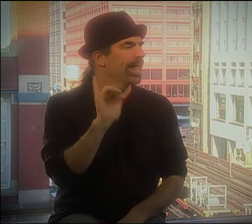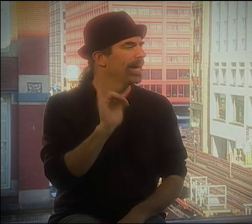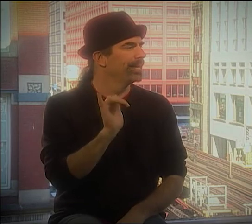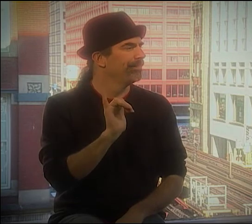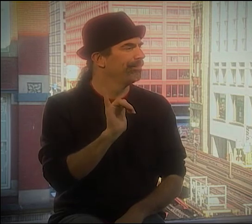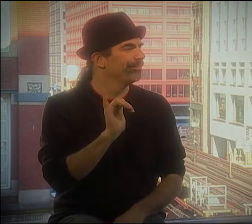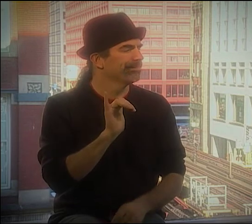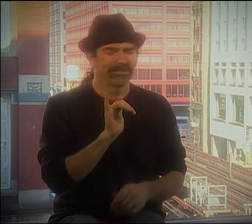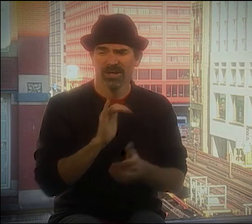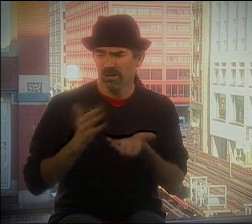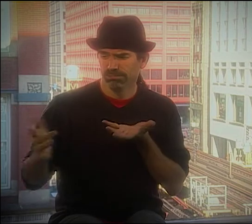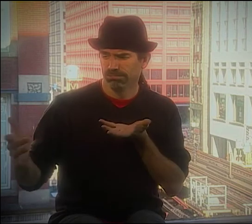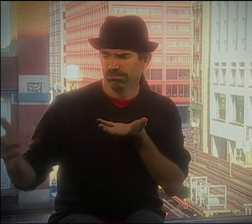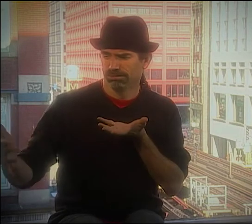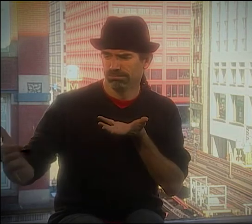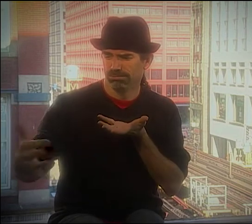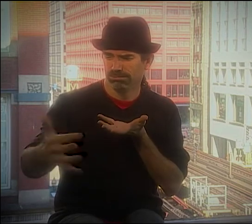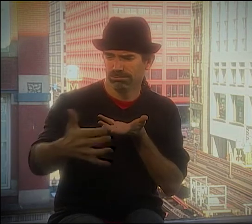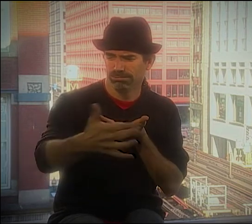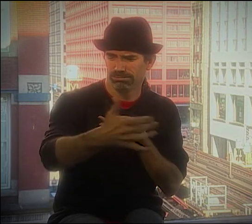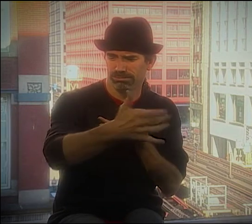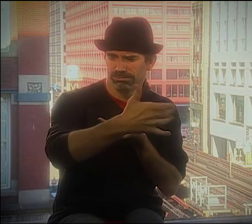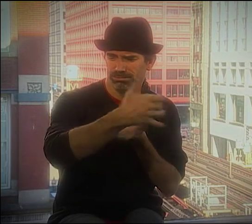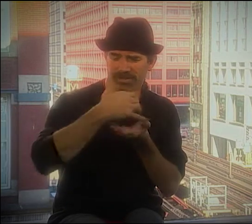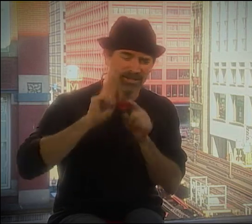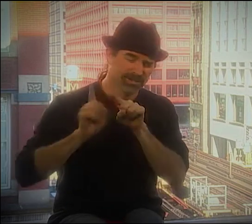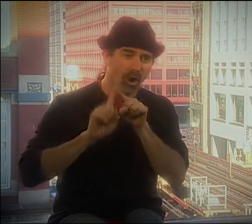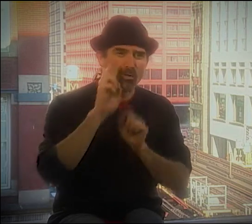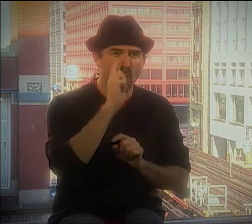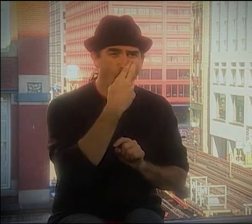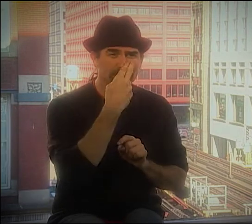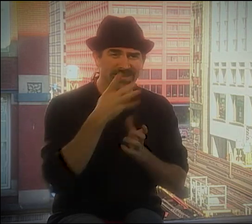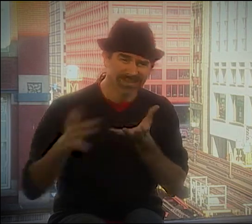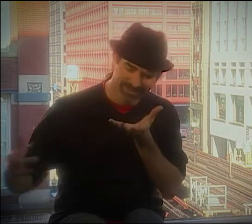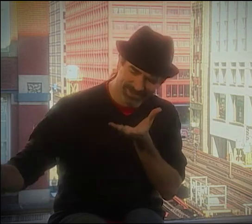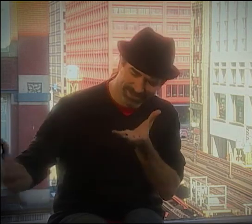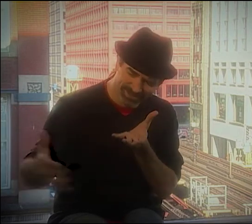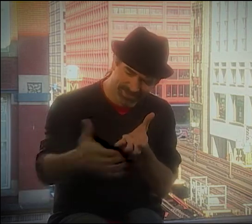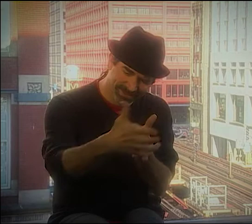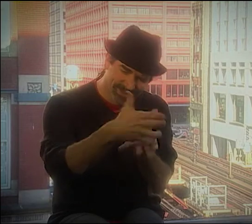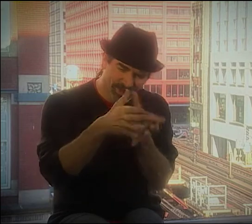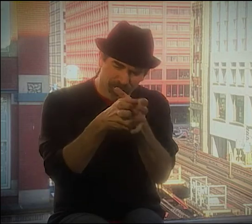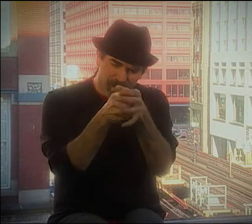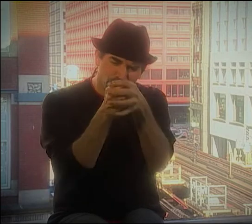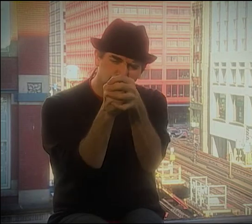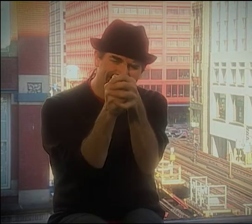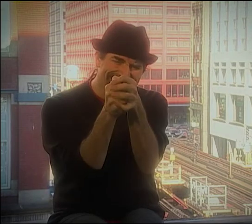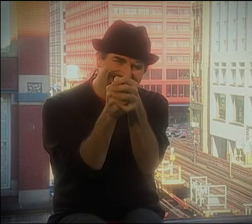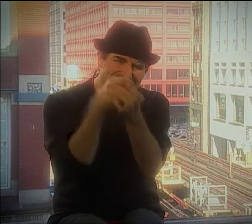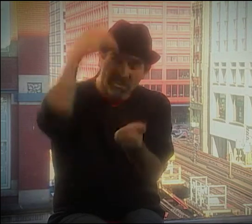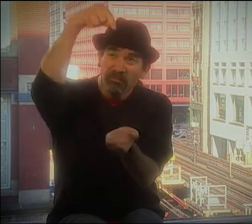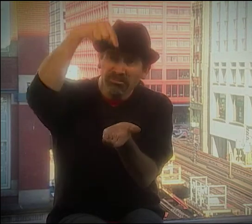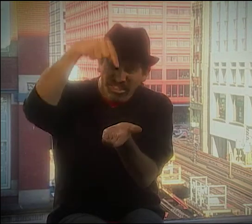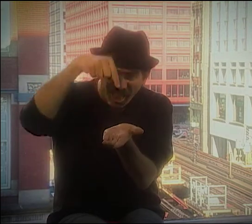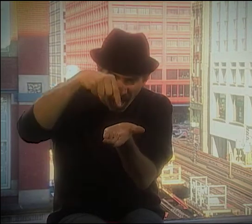FOR ME, POETRY IS LIKE YOU GATHER UP ALL THIS STUFF, YOU KNOW, LIKE MAYBE ABOUT A ROSE, AND THEN YOU